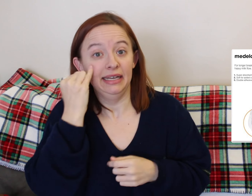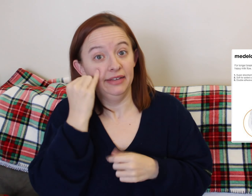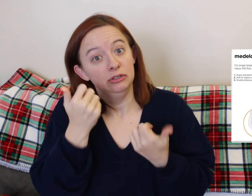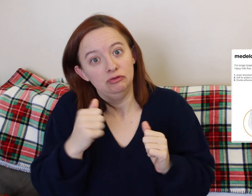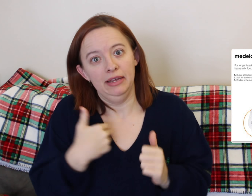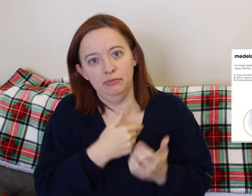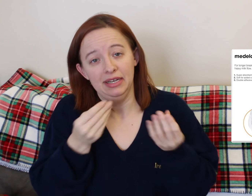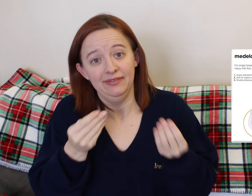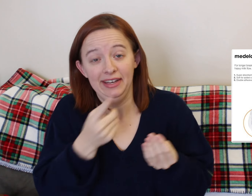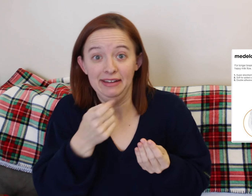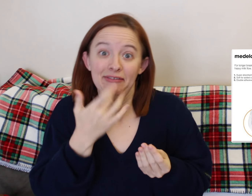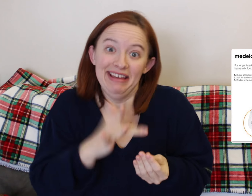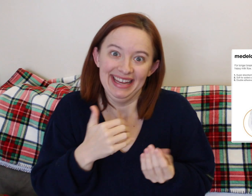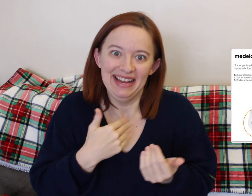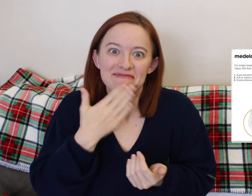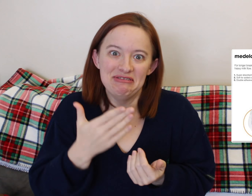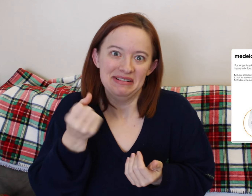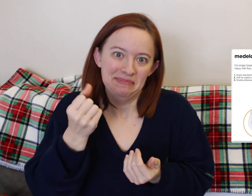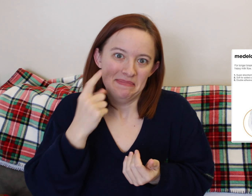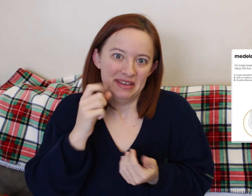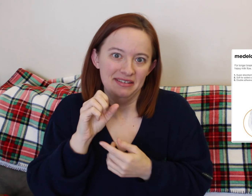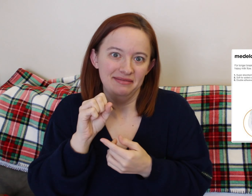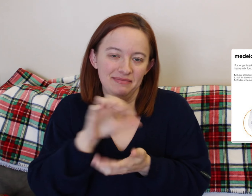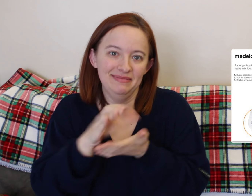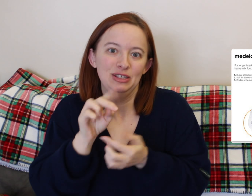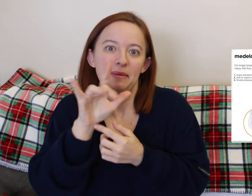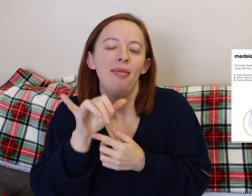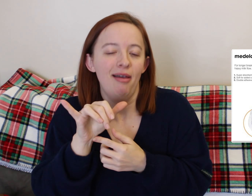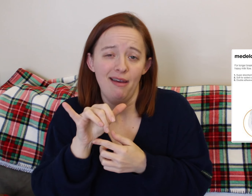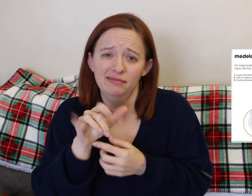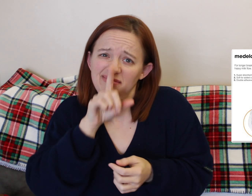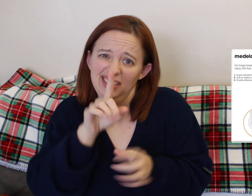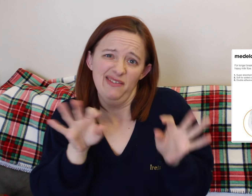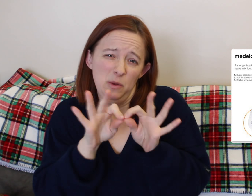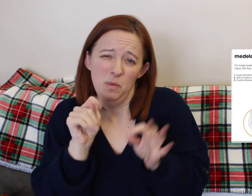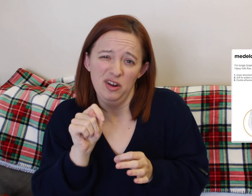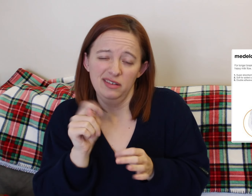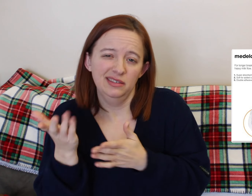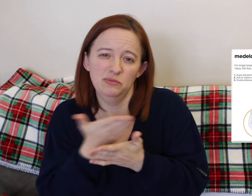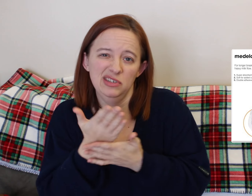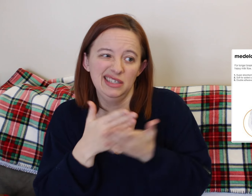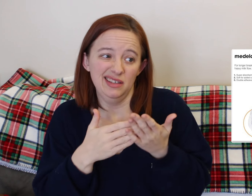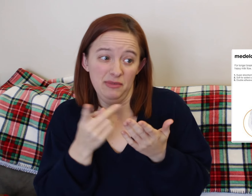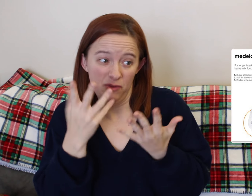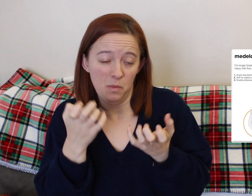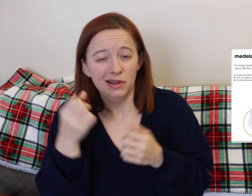The next are nursing pads and yes I would say to bring them. I didn't do well with breastfeeding.